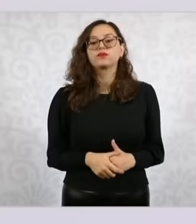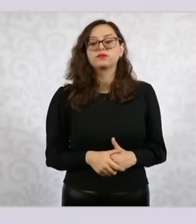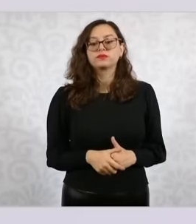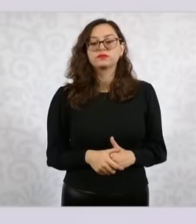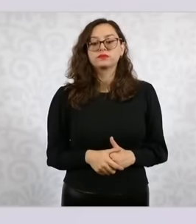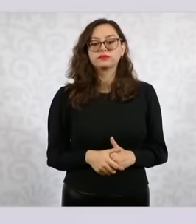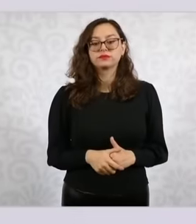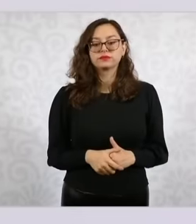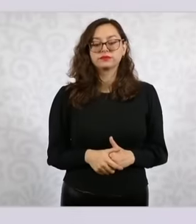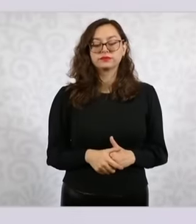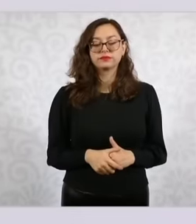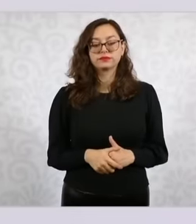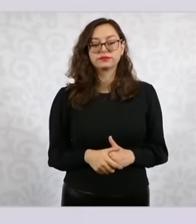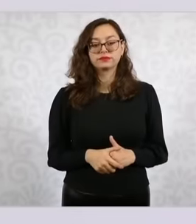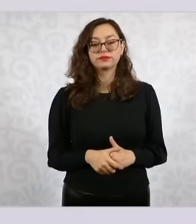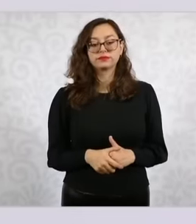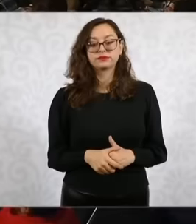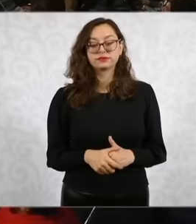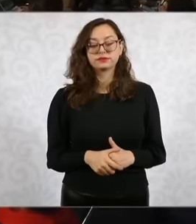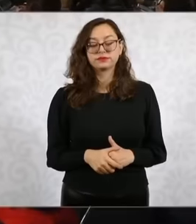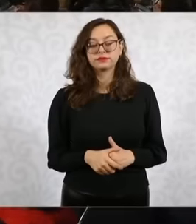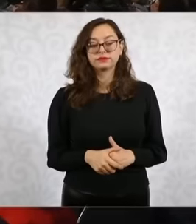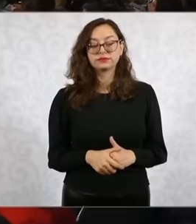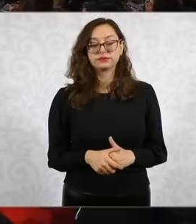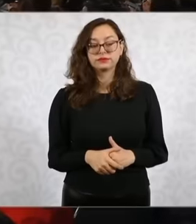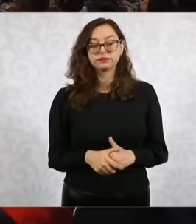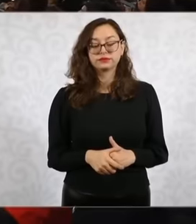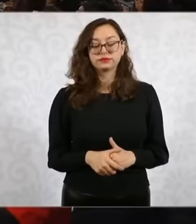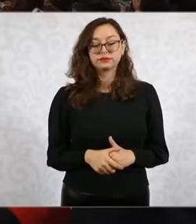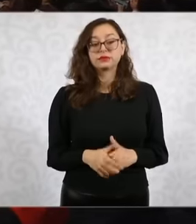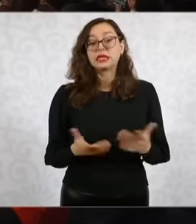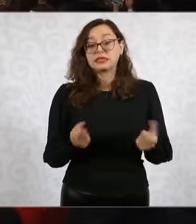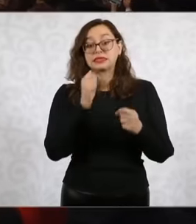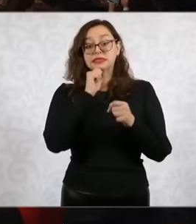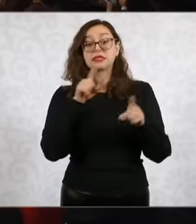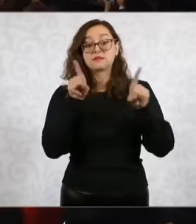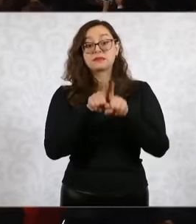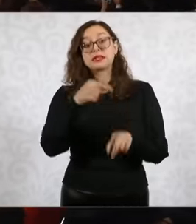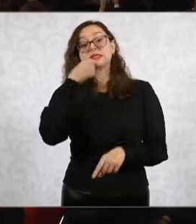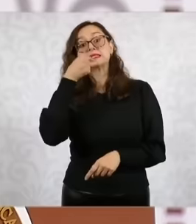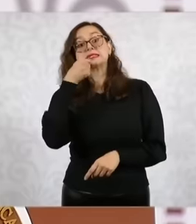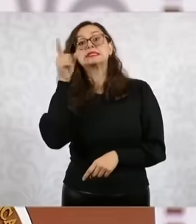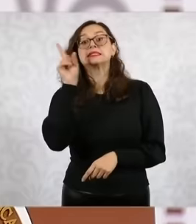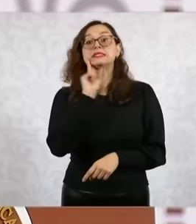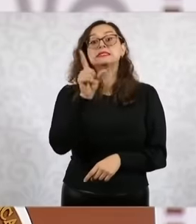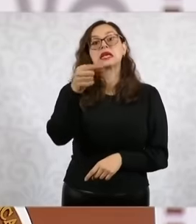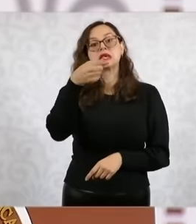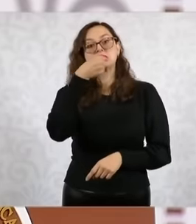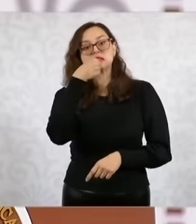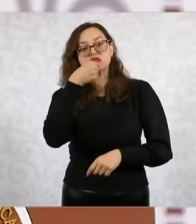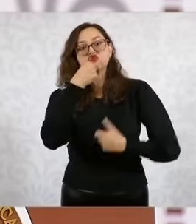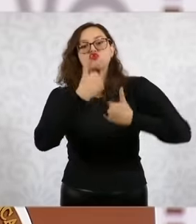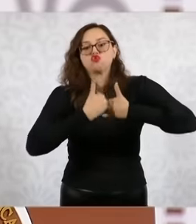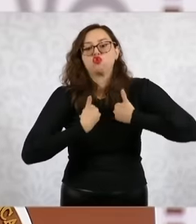The registration of high school boys and girls or high school adolescents also begins,